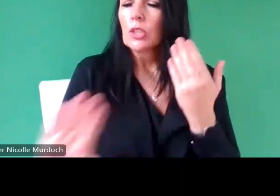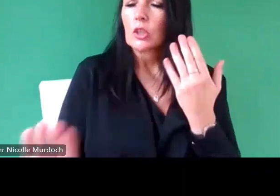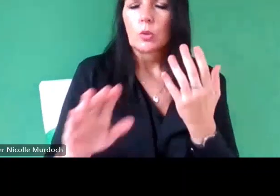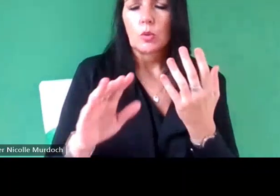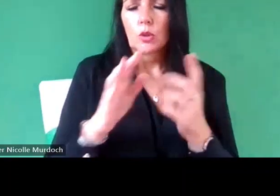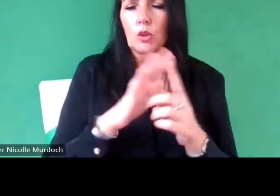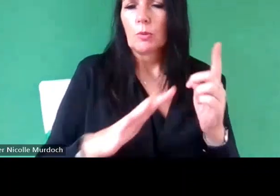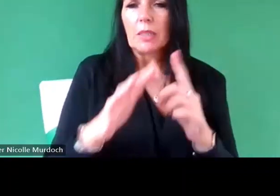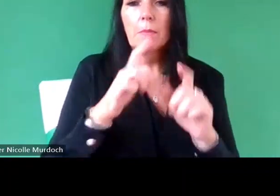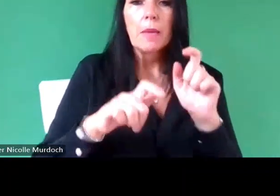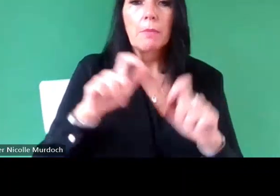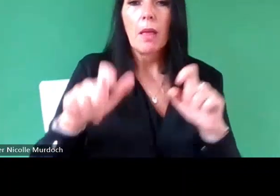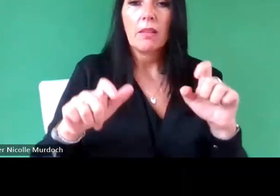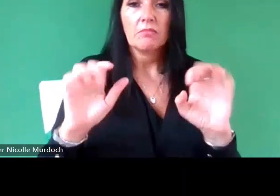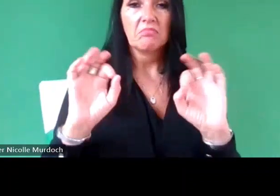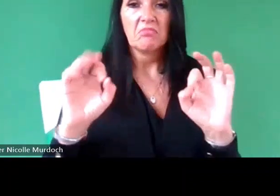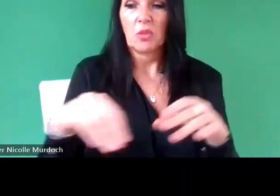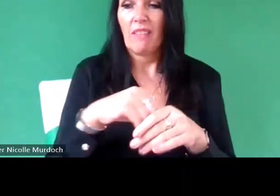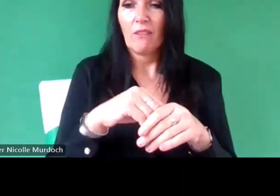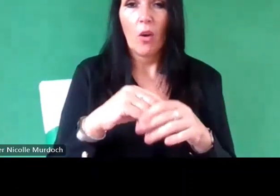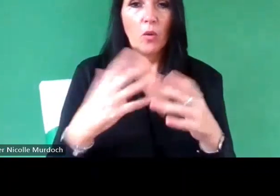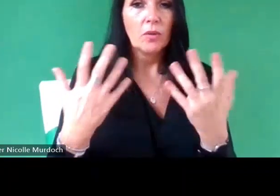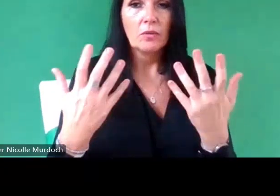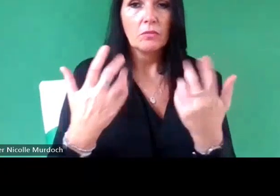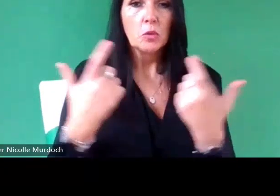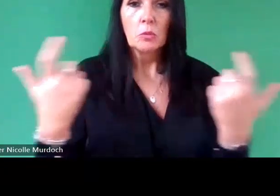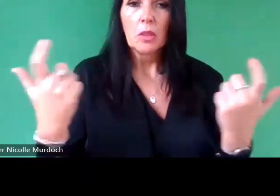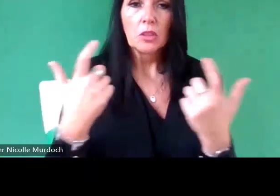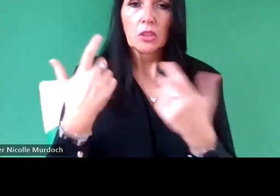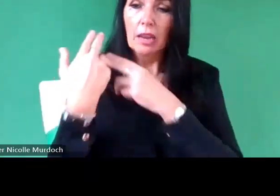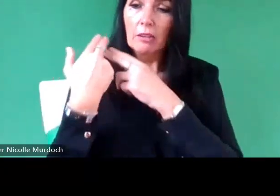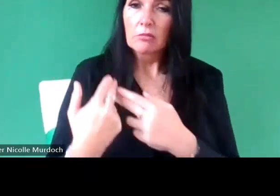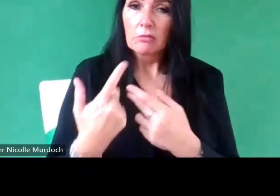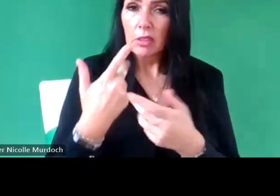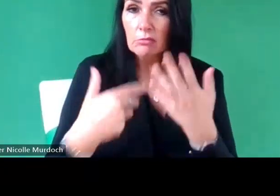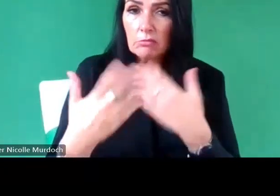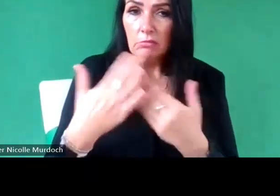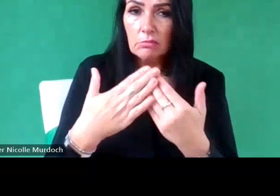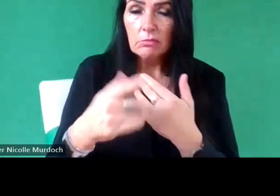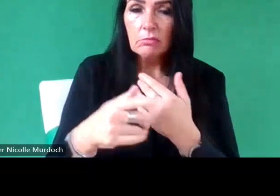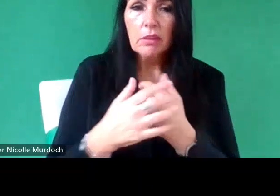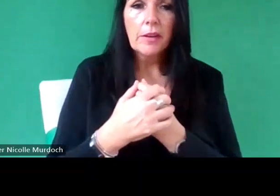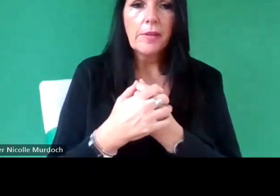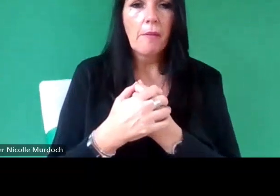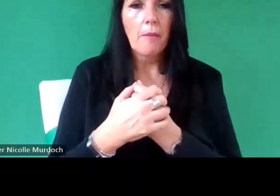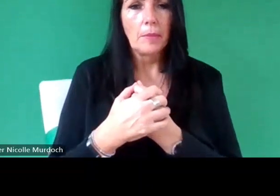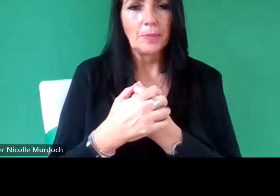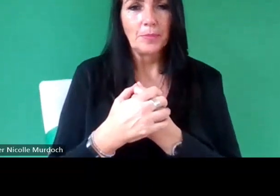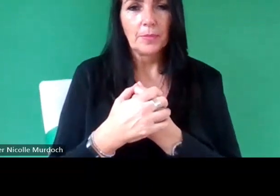who don't necessarily get involved with Heritage to much I guess it's sort of like um the same is